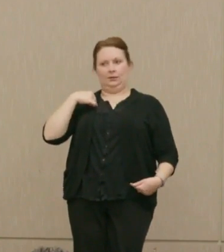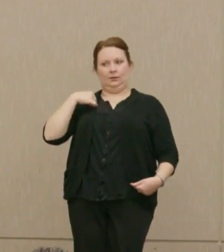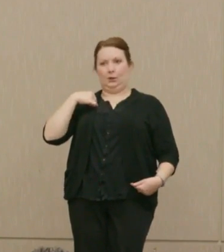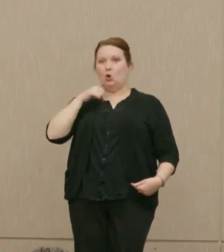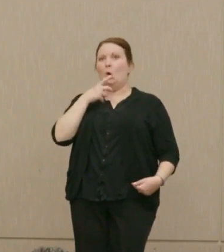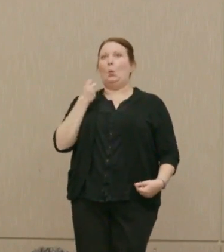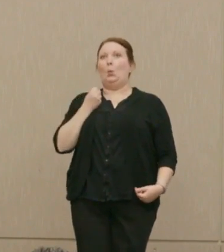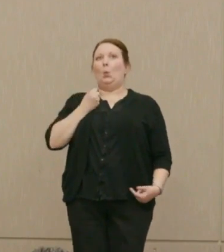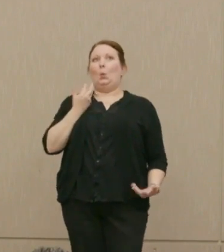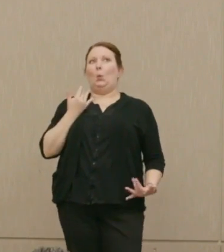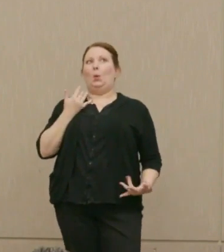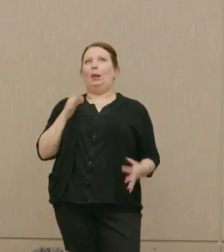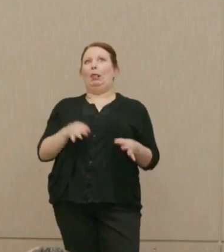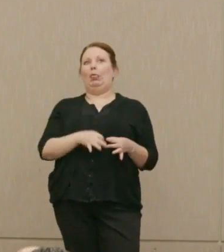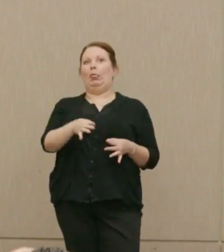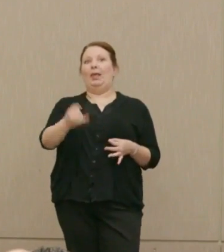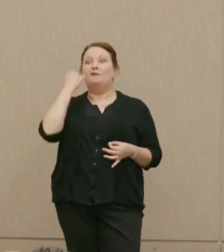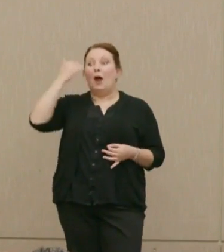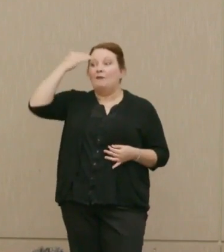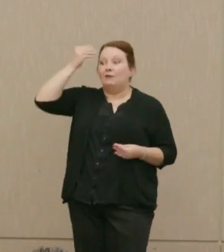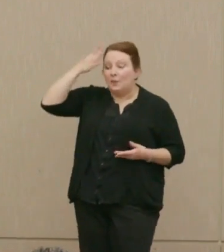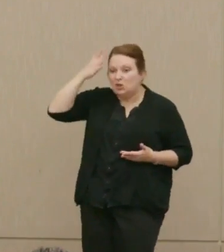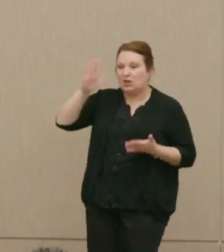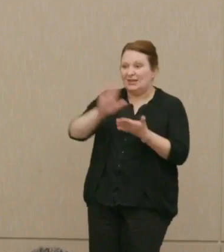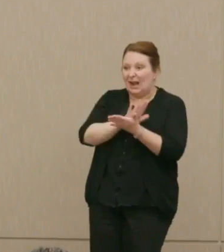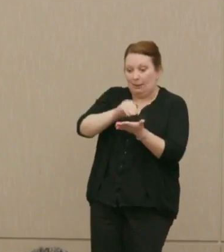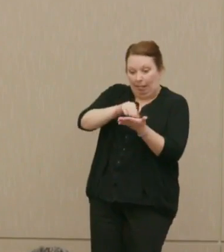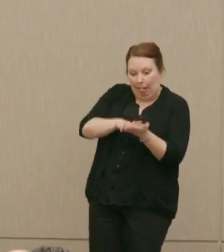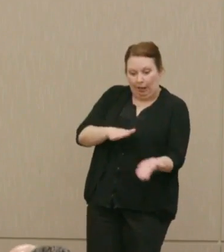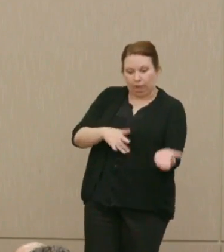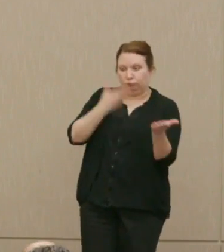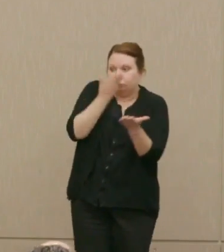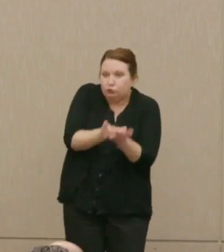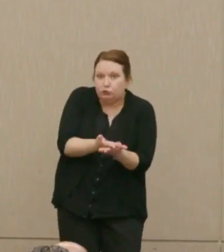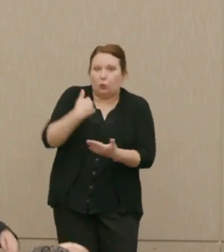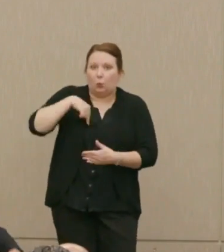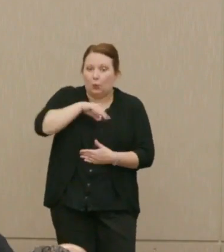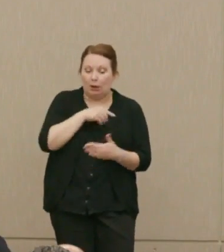Don't wait. Dr. Ellsberg: If you have information and documents that show that we are moving into